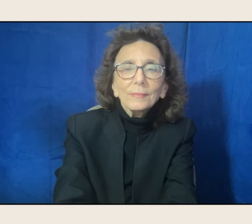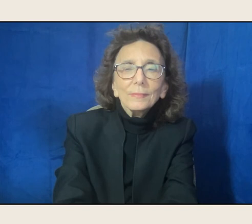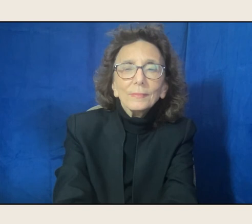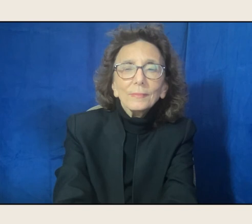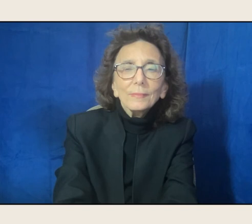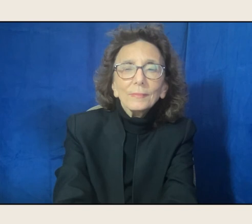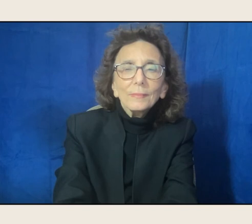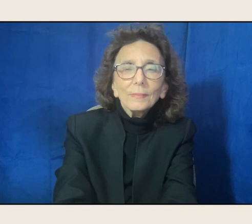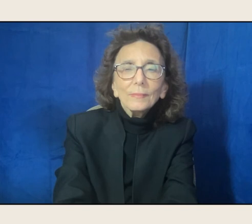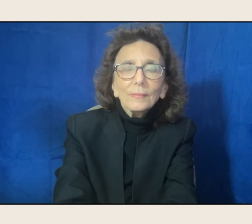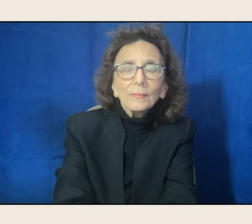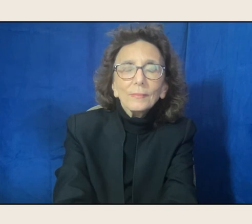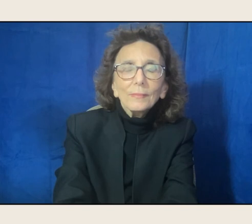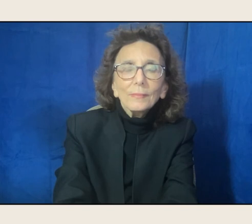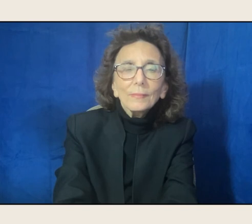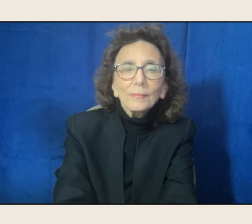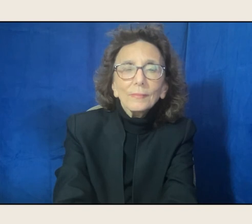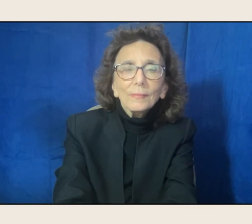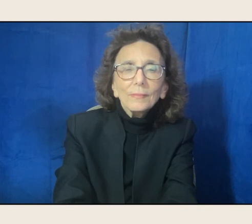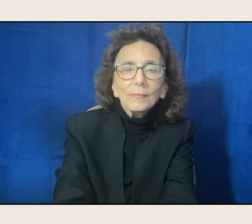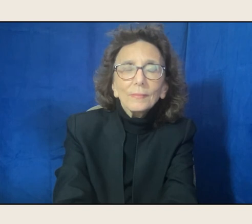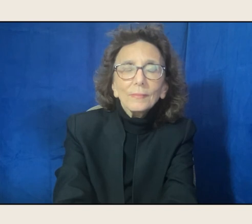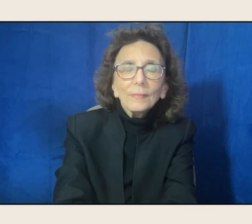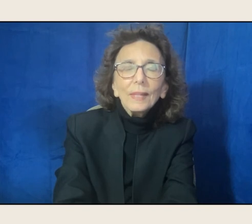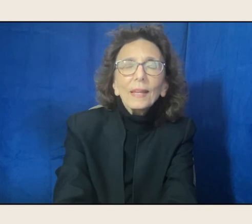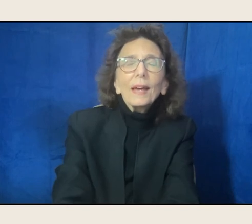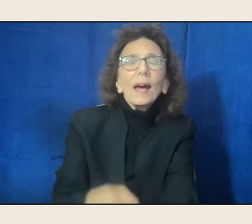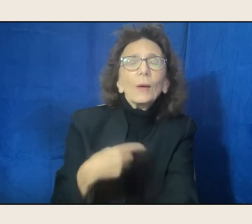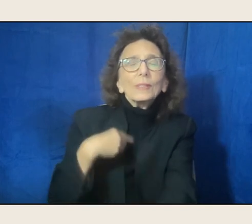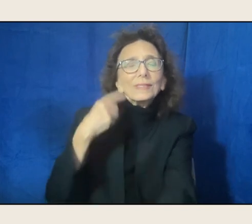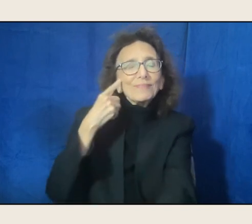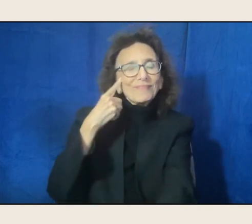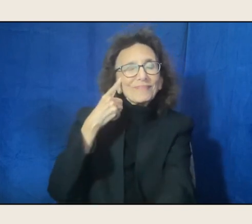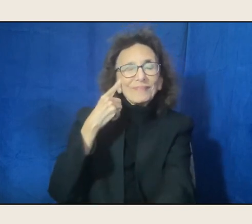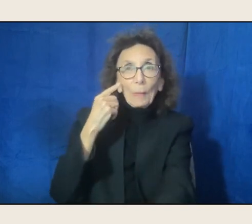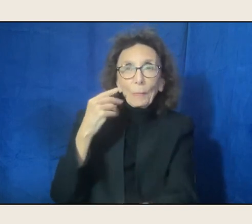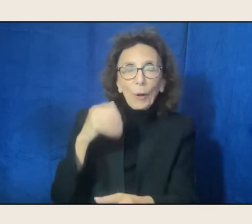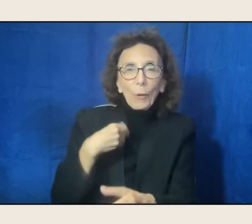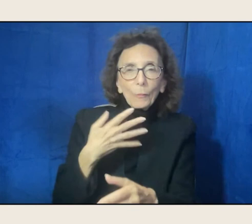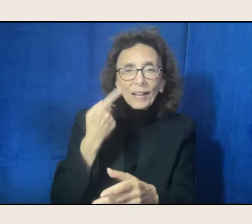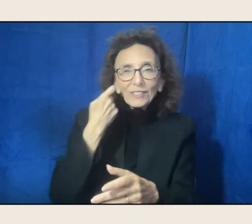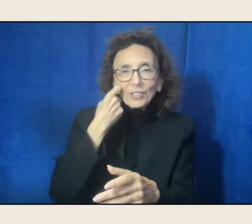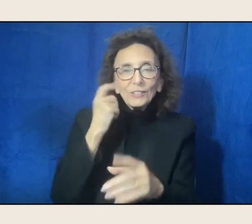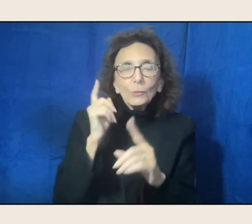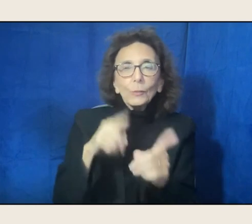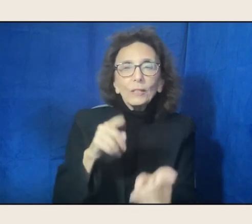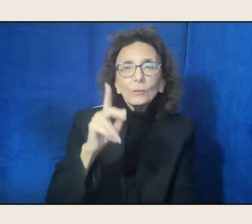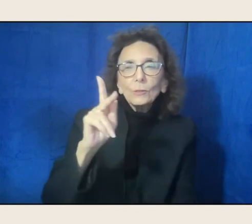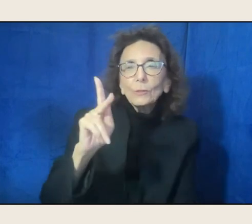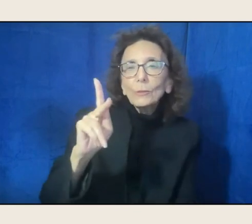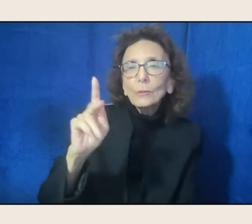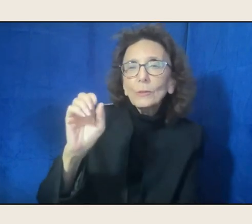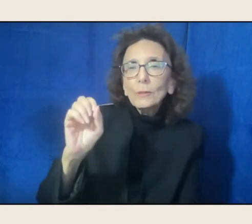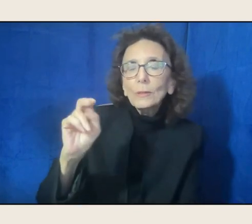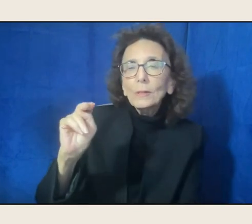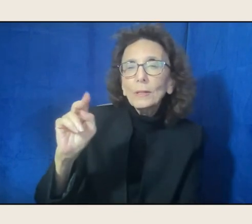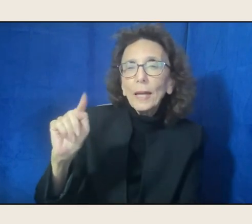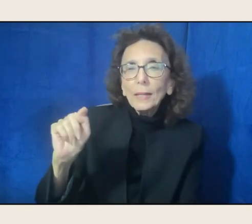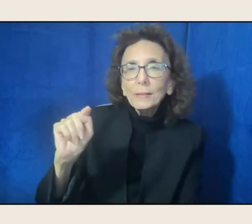I keep thinking of this poem, I was just at the Kent State. They have a wonderful poetry center there, the Wick Poetry Center.